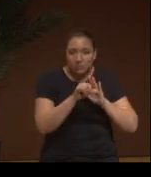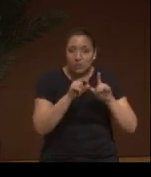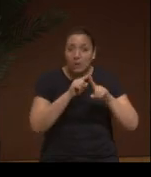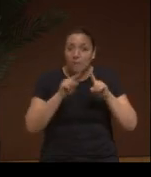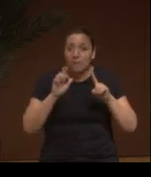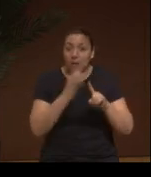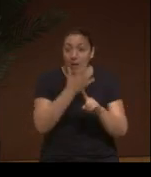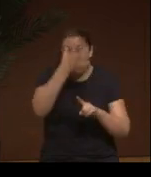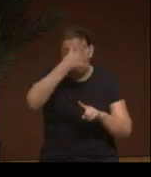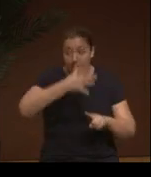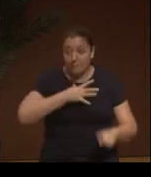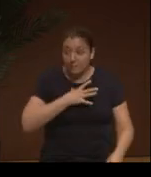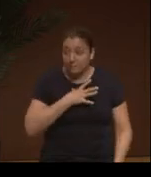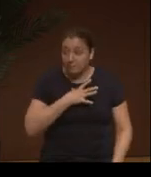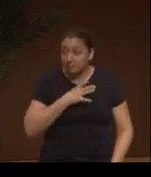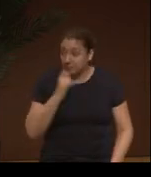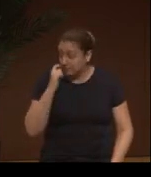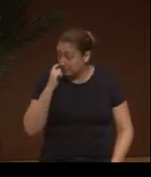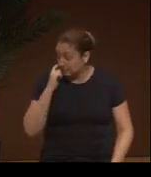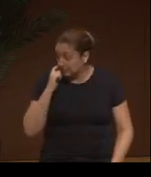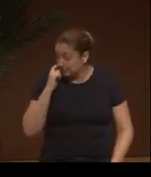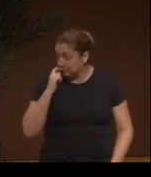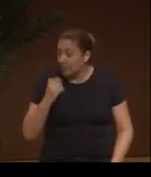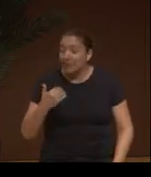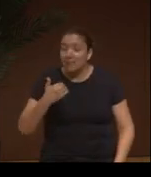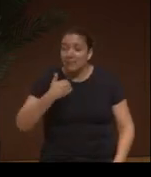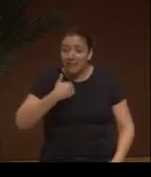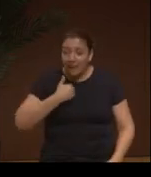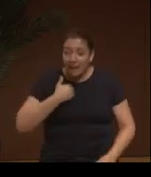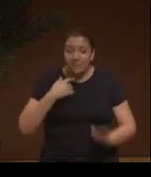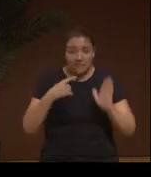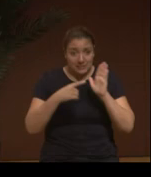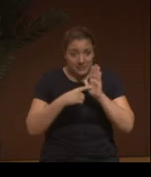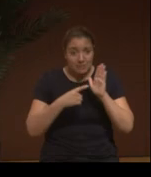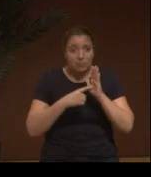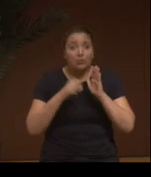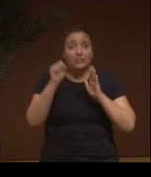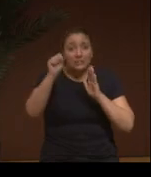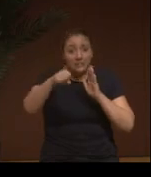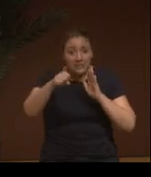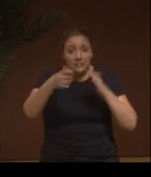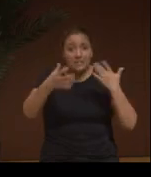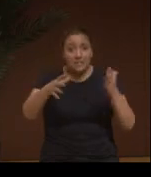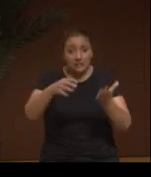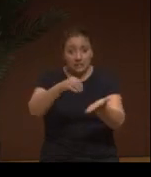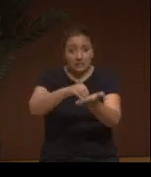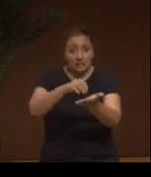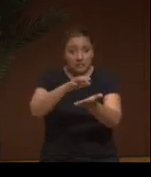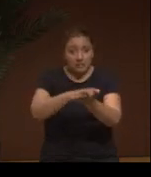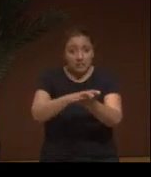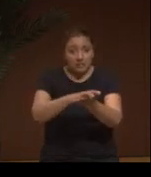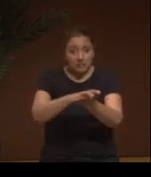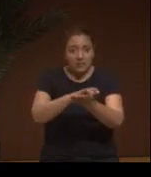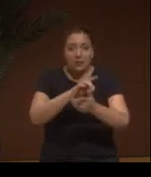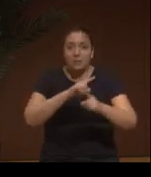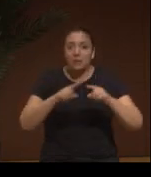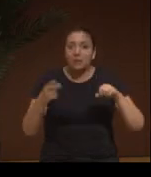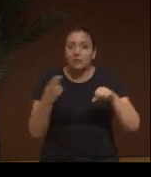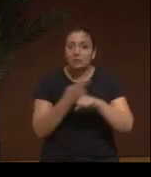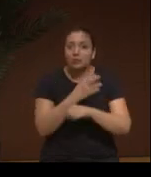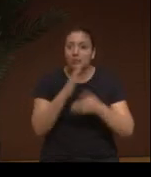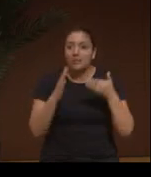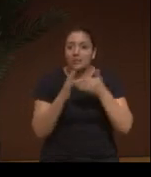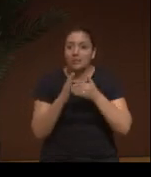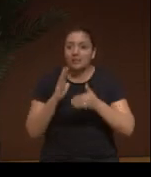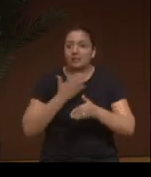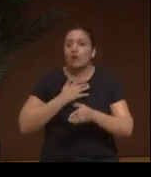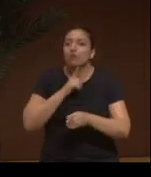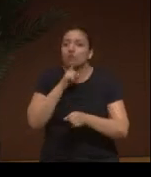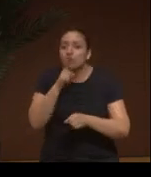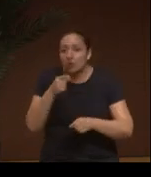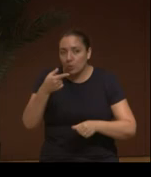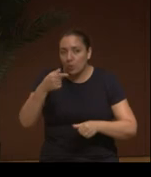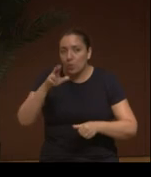As we have nice things in that cell memory, things that are not so good come out.